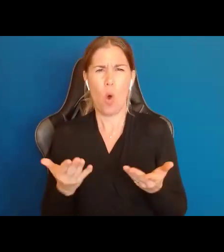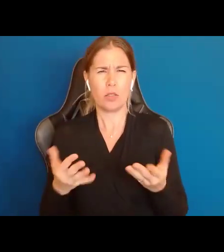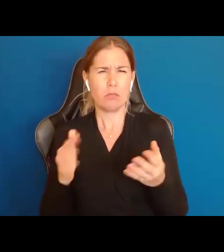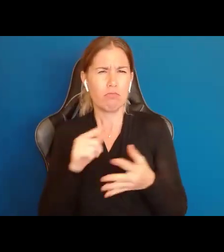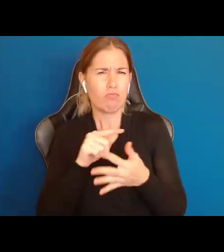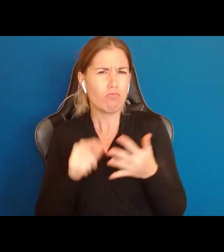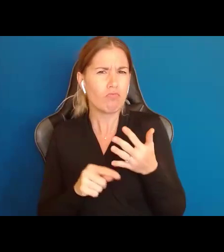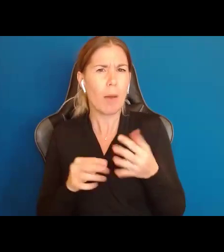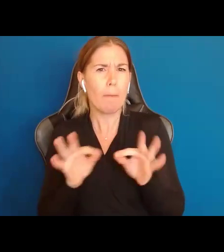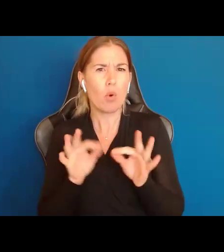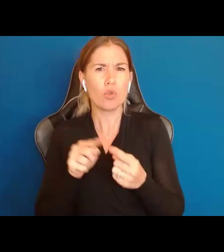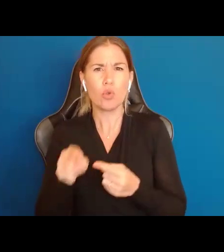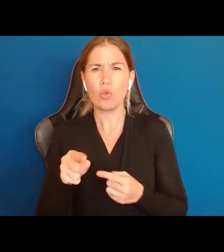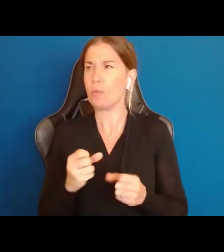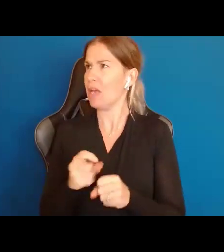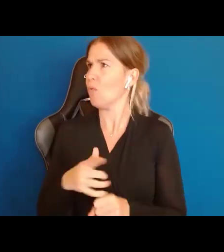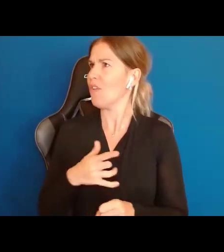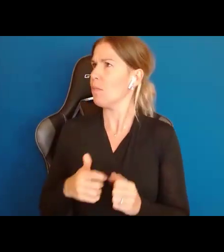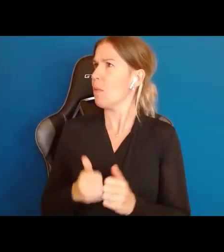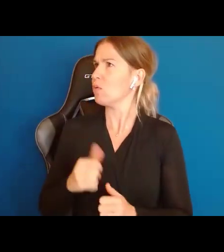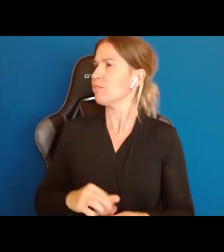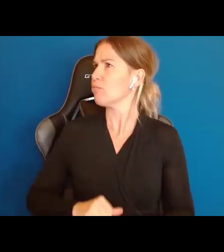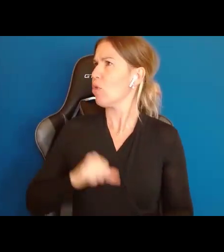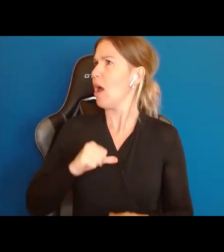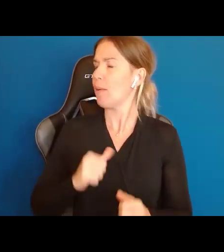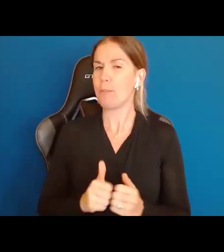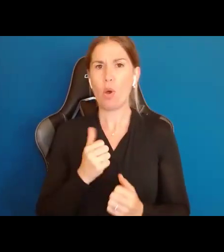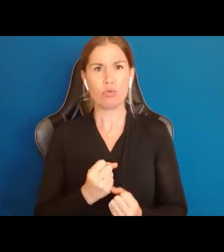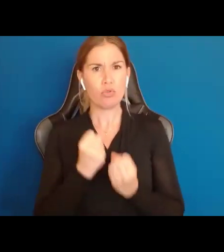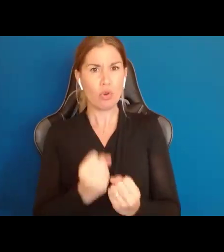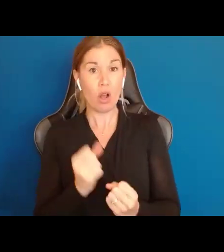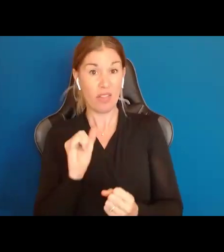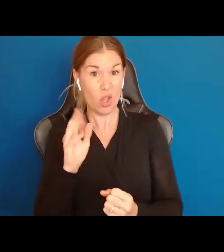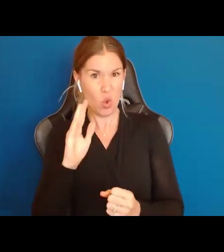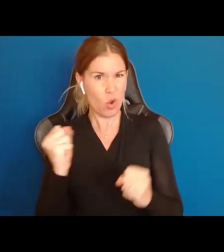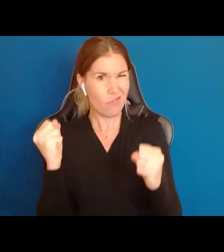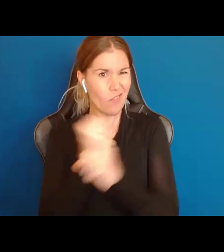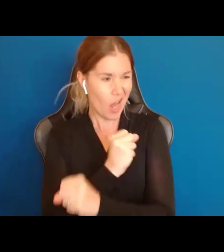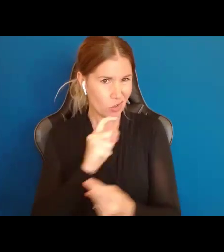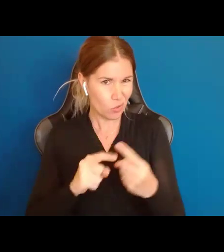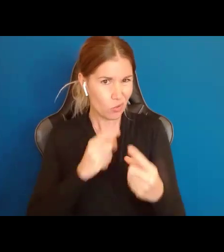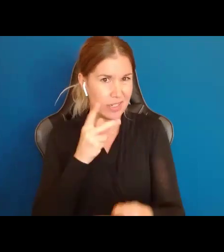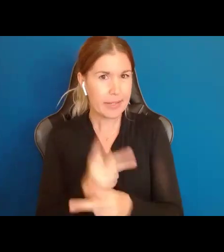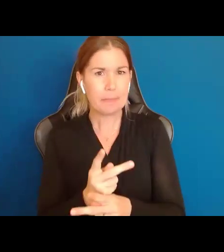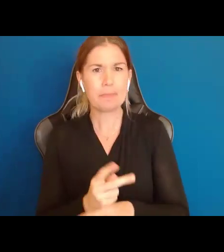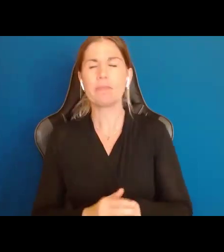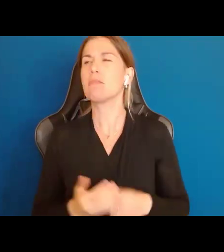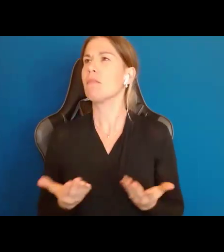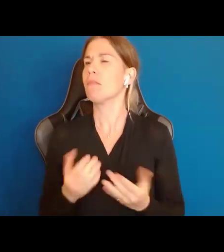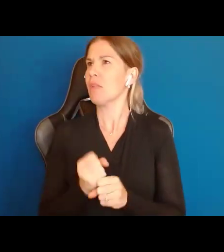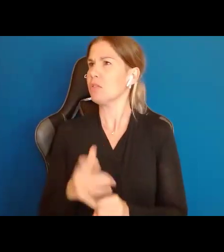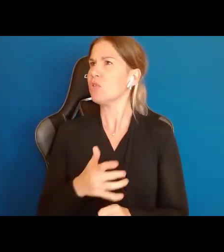The ones that make you feel the proudest, the strongest, the one that you would fight to keep, the ones that truly make you feel like a citizen, an American.